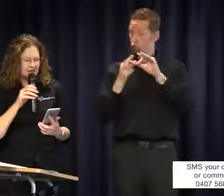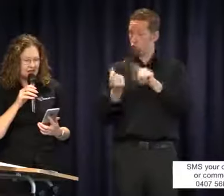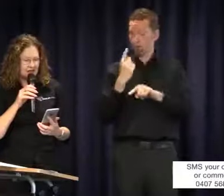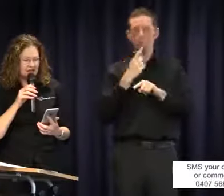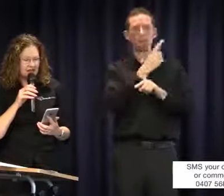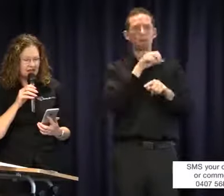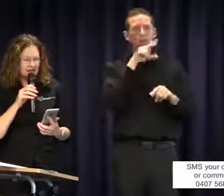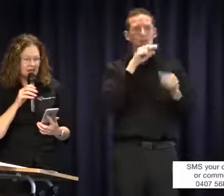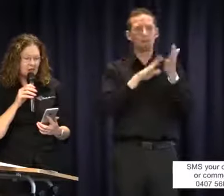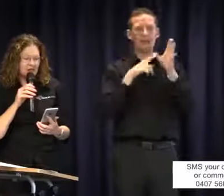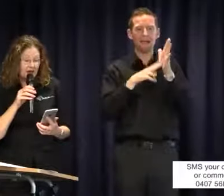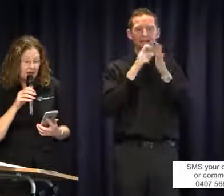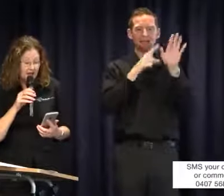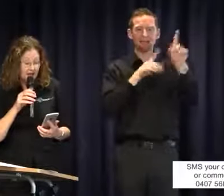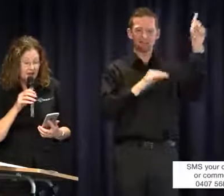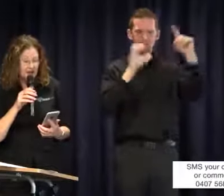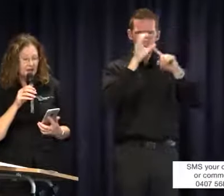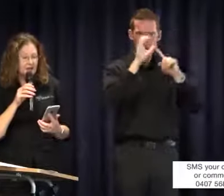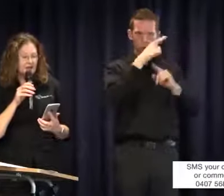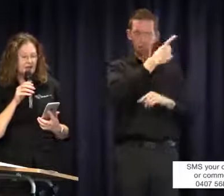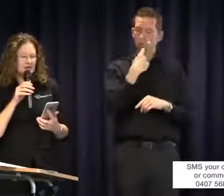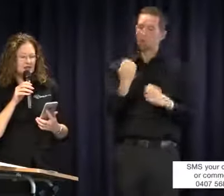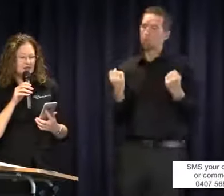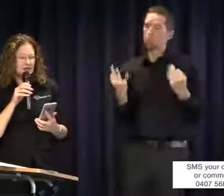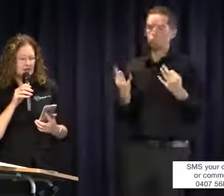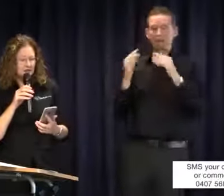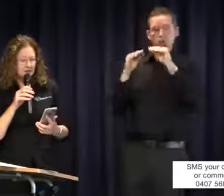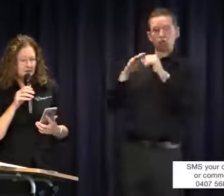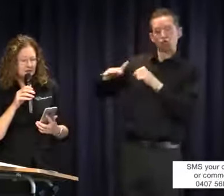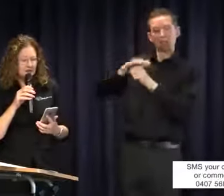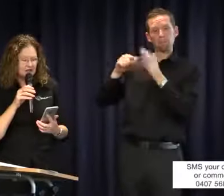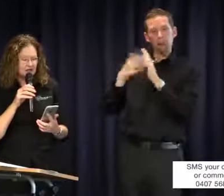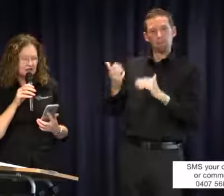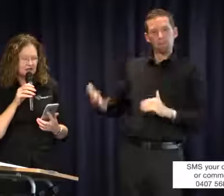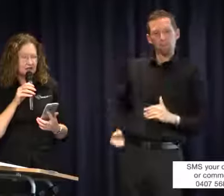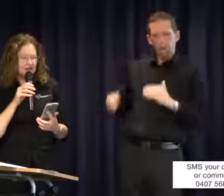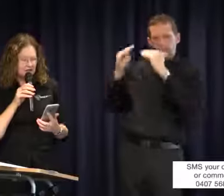DeLacey has said: without a pay scale within the education department that recognises NAATI